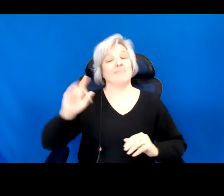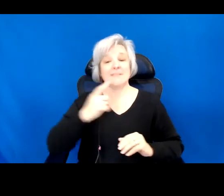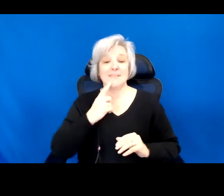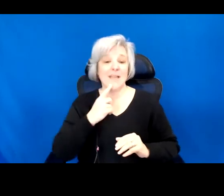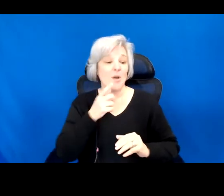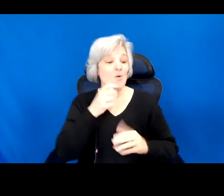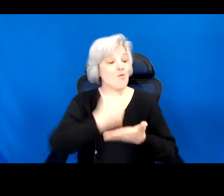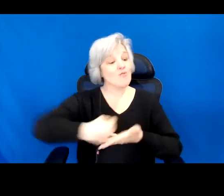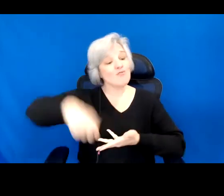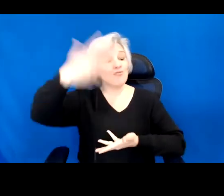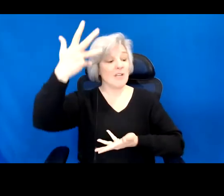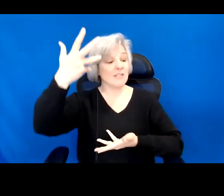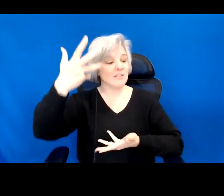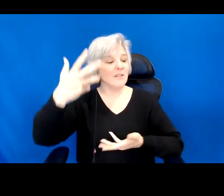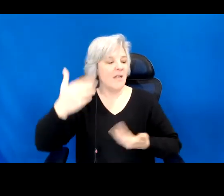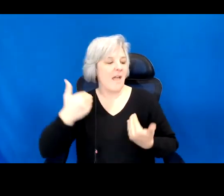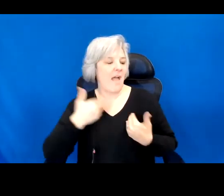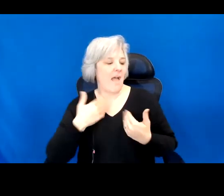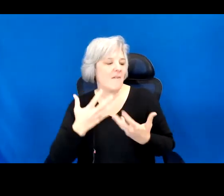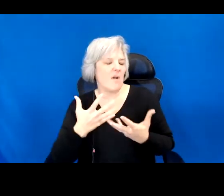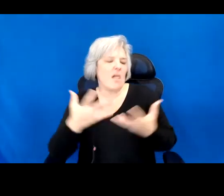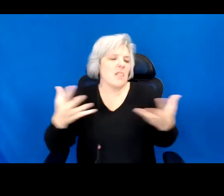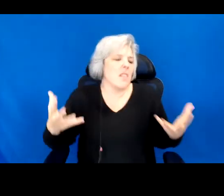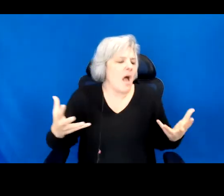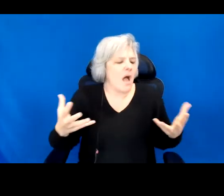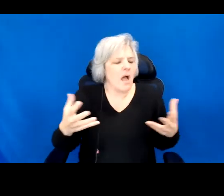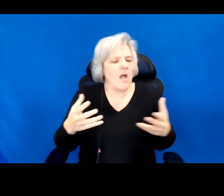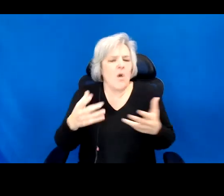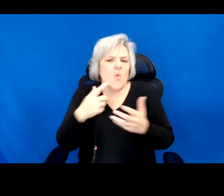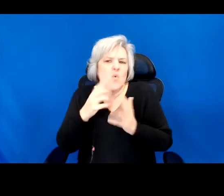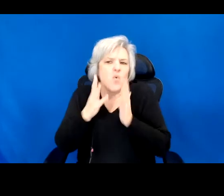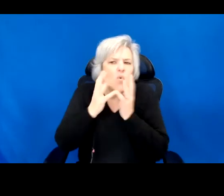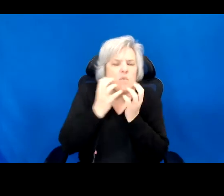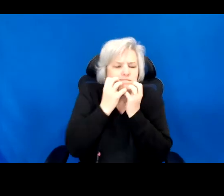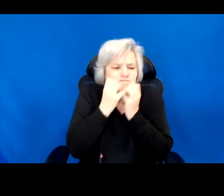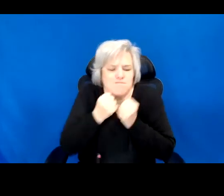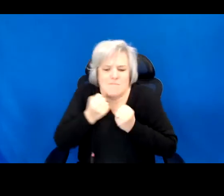because they had too much to lose. They would cling to their property, and forms